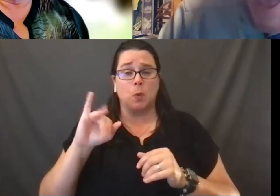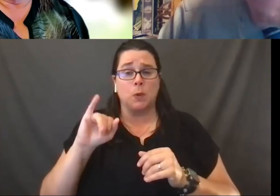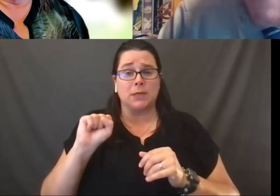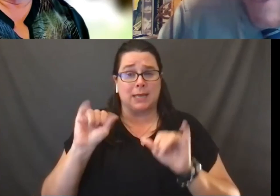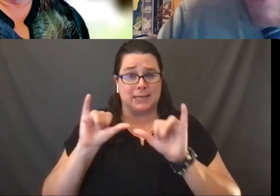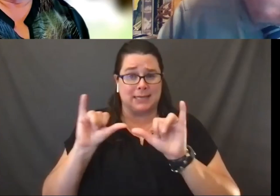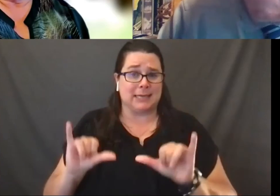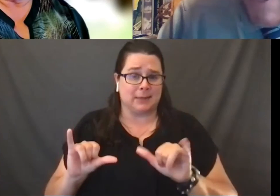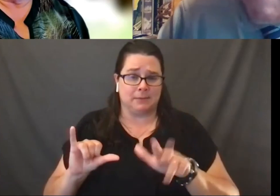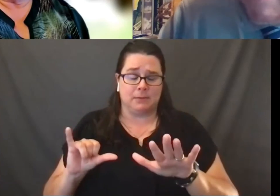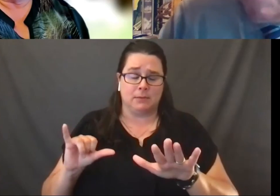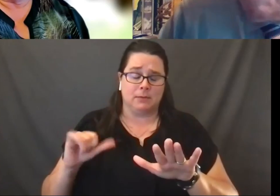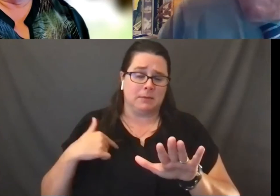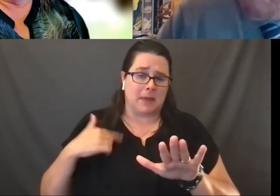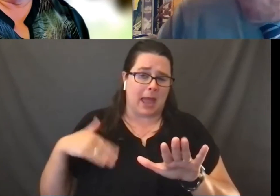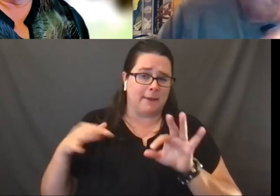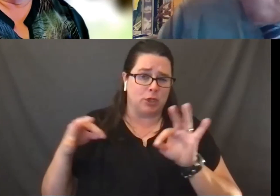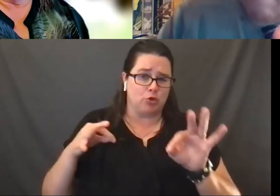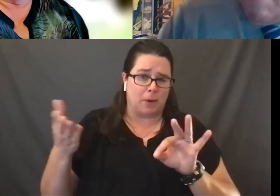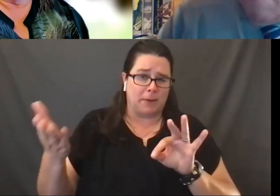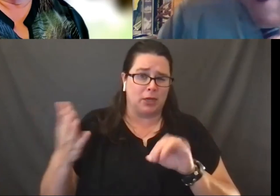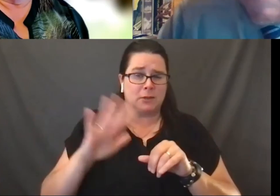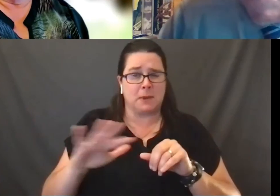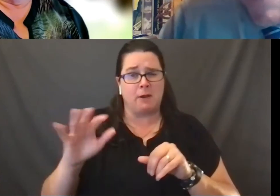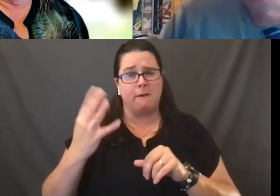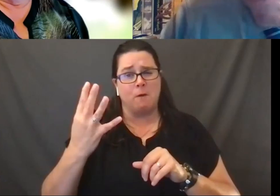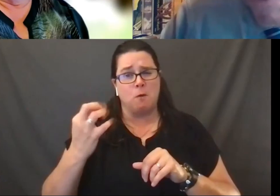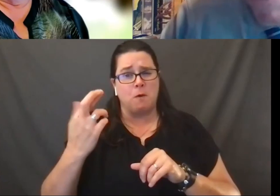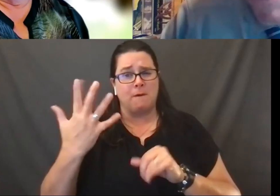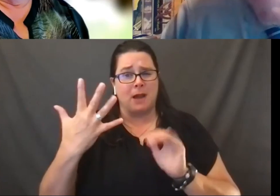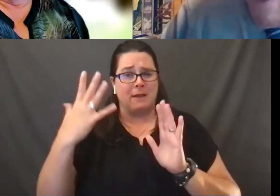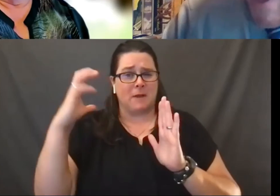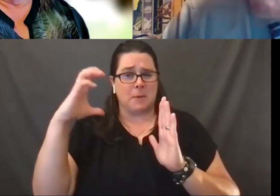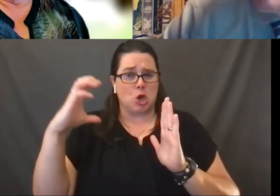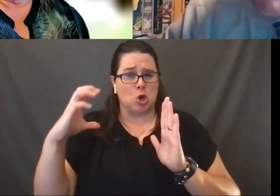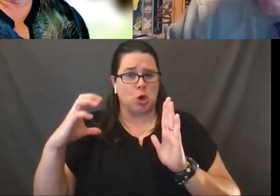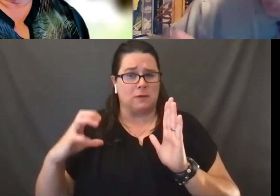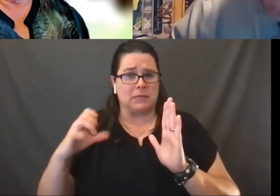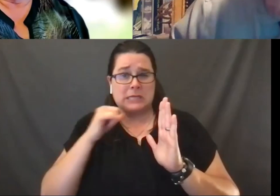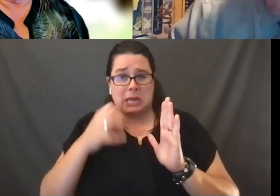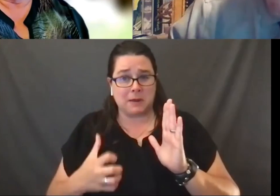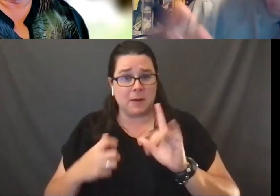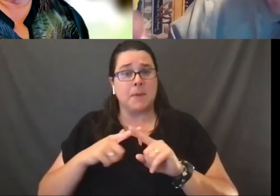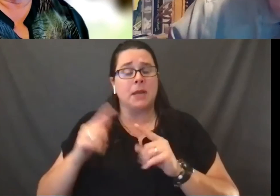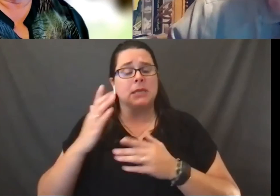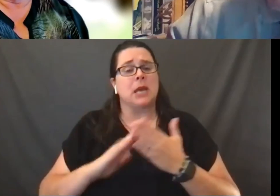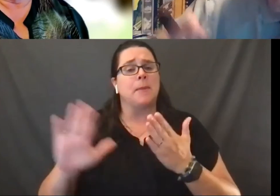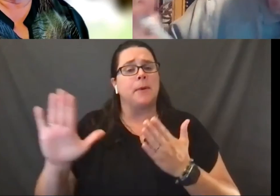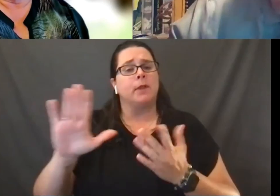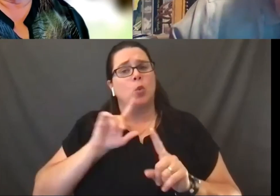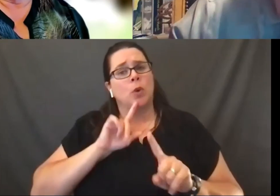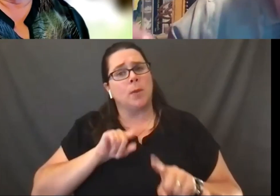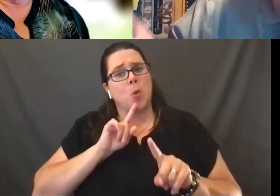and again, I haven't described it here, it's about four or five paragraphs, it's not too burdensome, about some of the reporting that has to be done